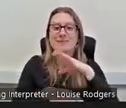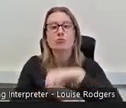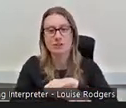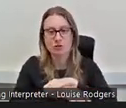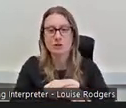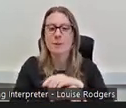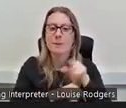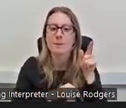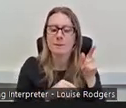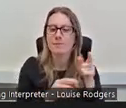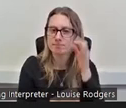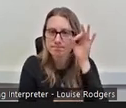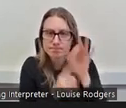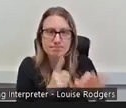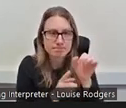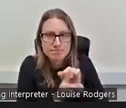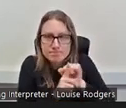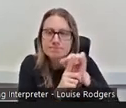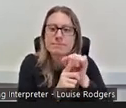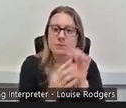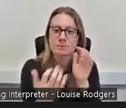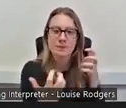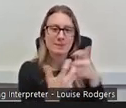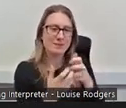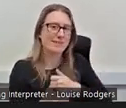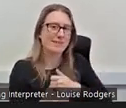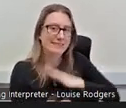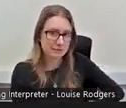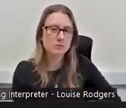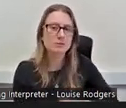a bespoke apprenticeship to suit my needs, so I did a personal development award in community